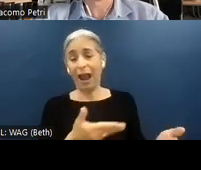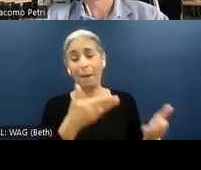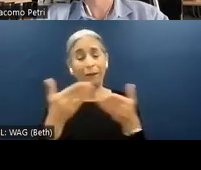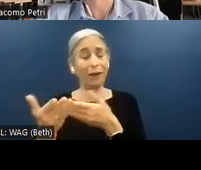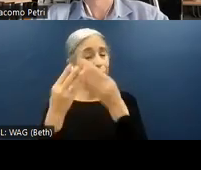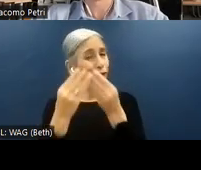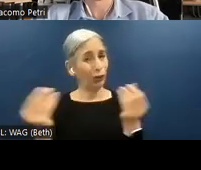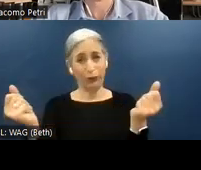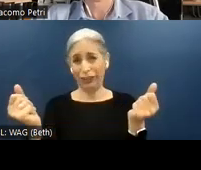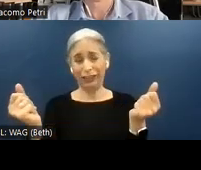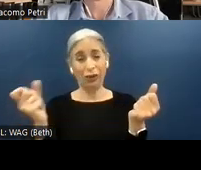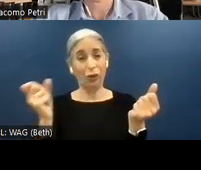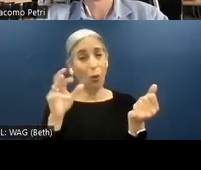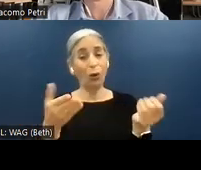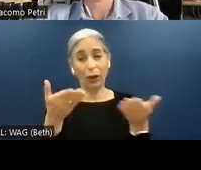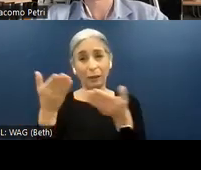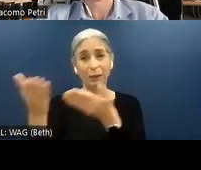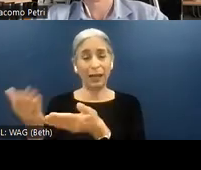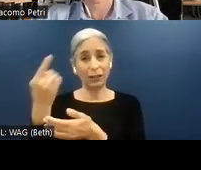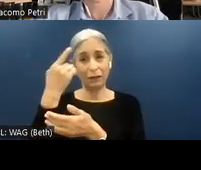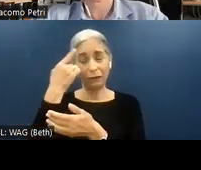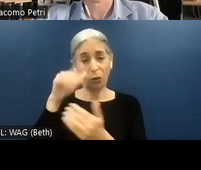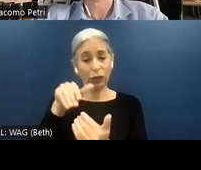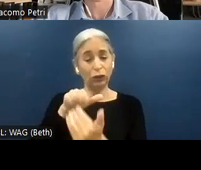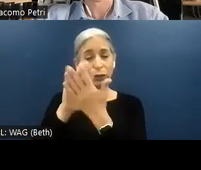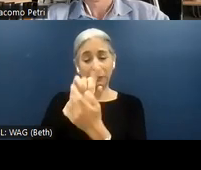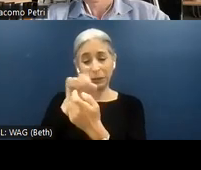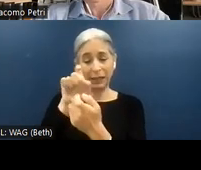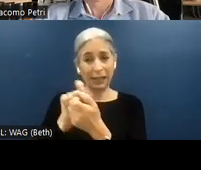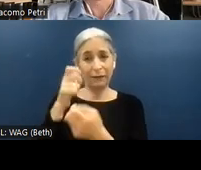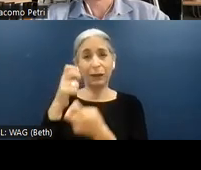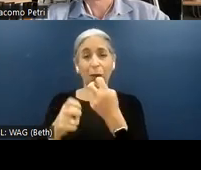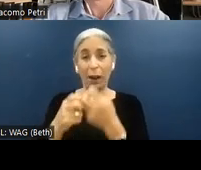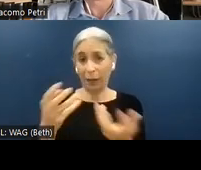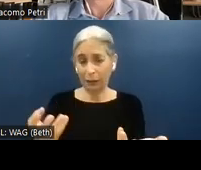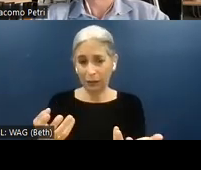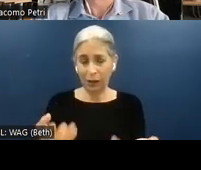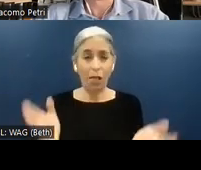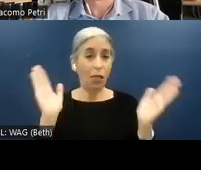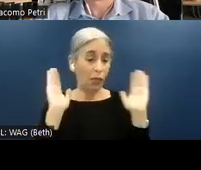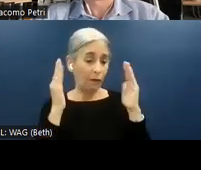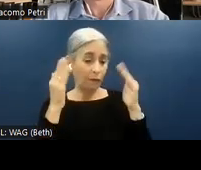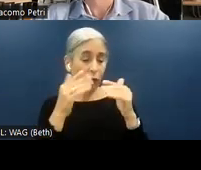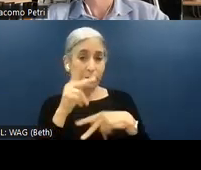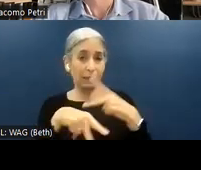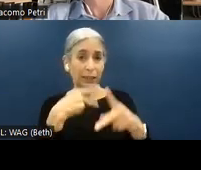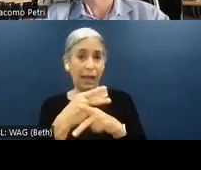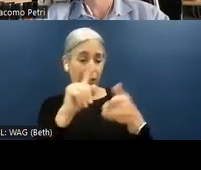or recommendations for addressing each specific issue. The focus of this type of audit is